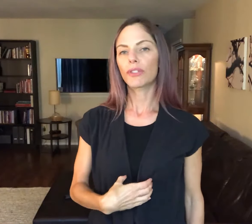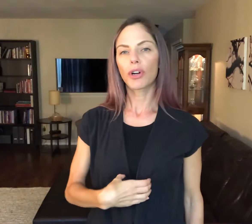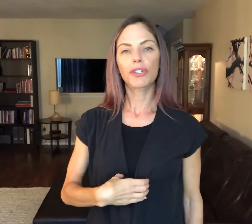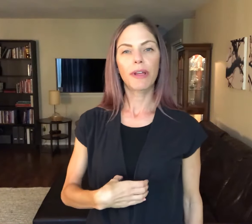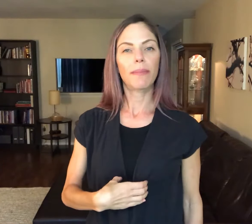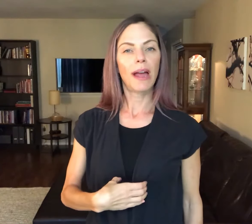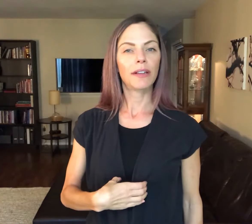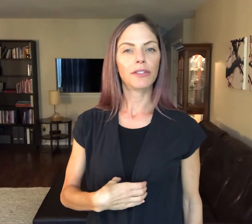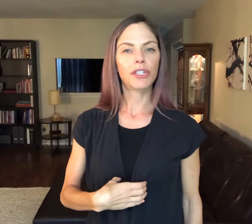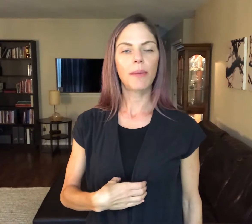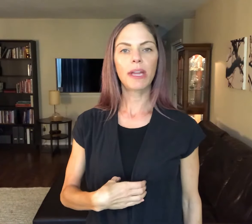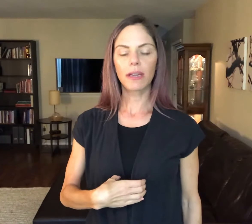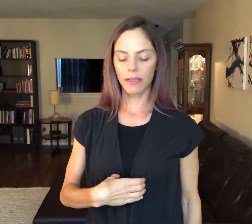and starts right at your stomach.